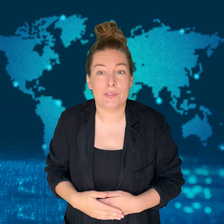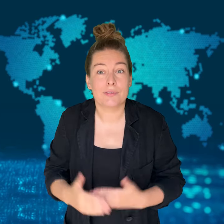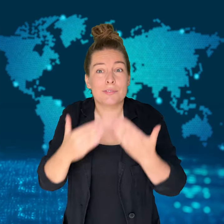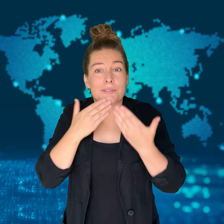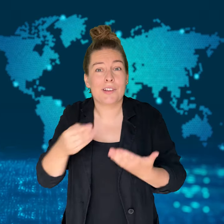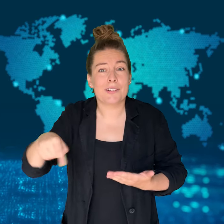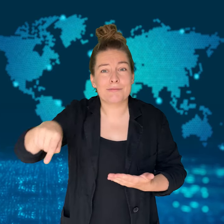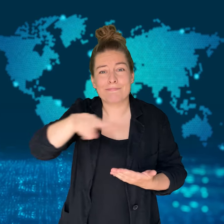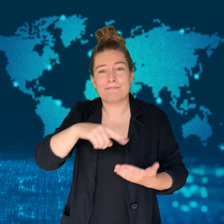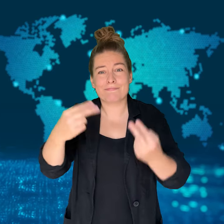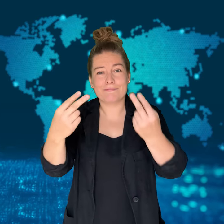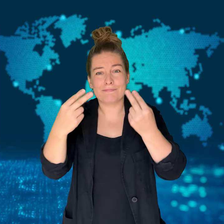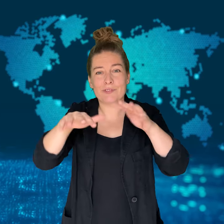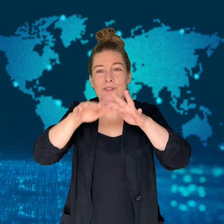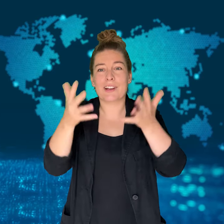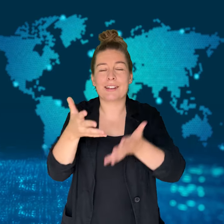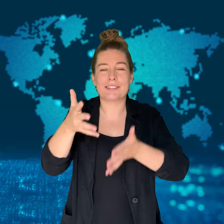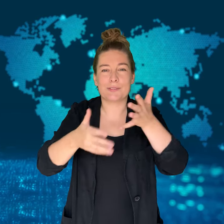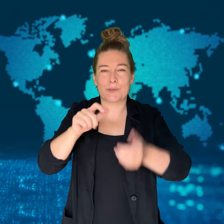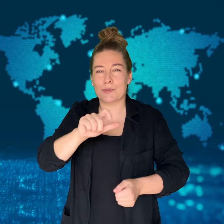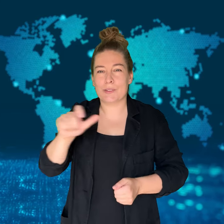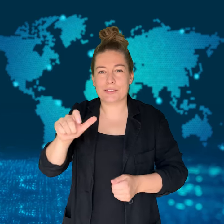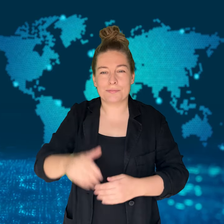Thank you for watching WorldSign Week.